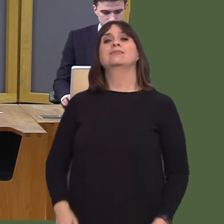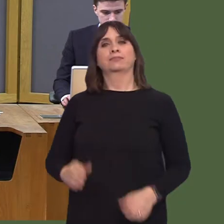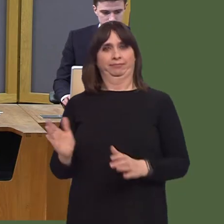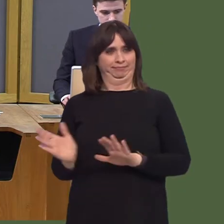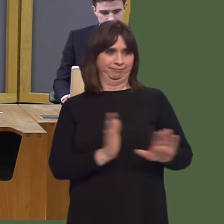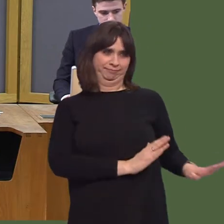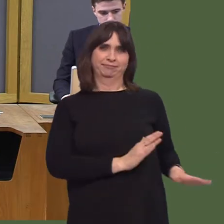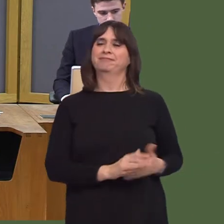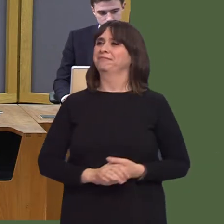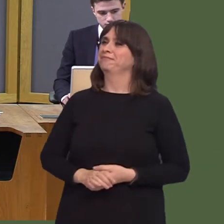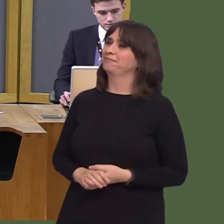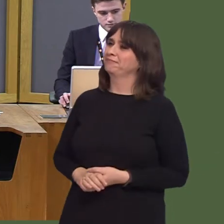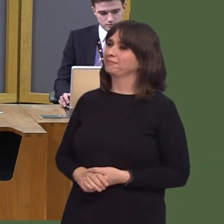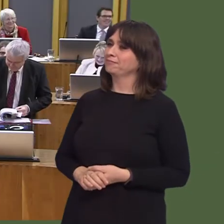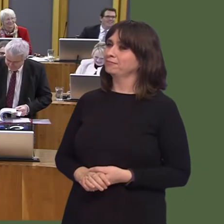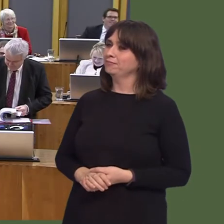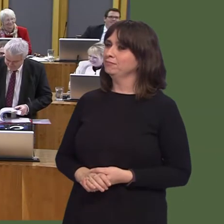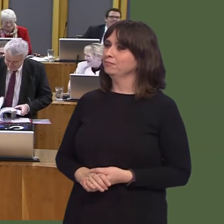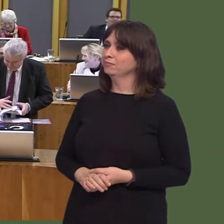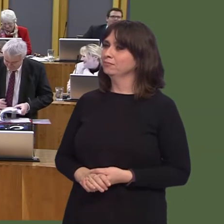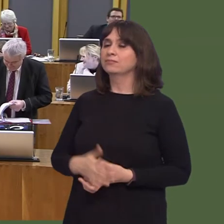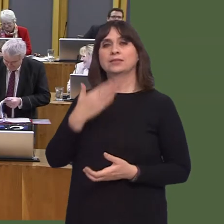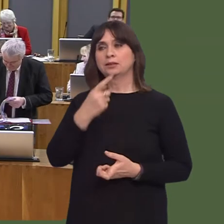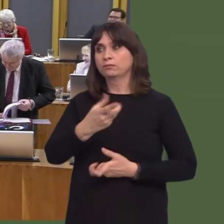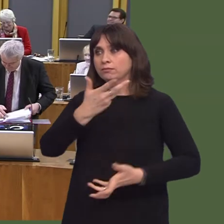We have put our cards on the table as a Welsh Government.